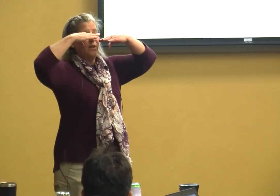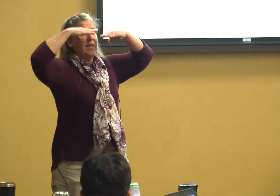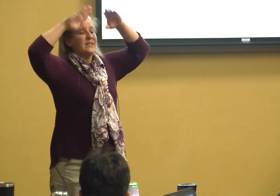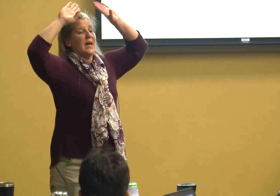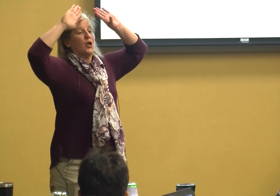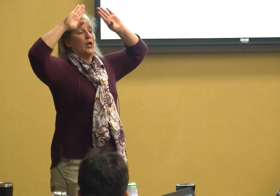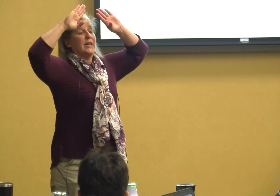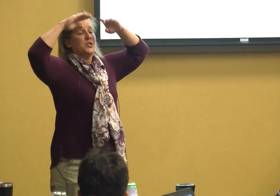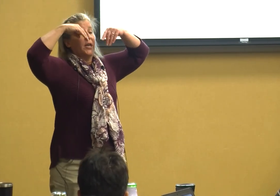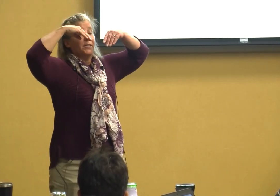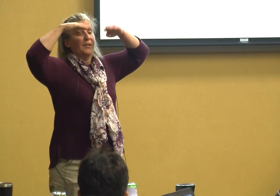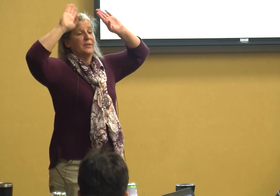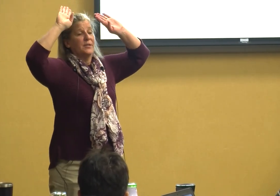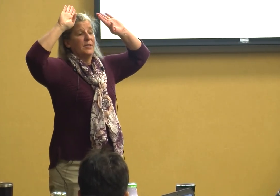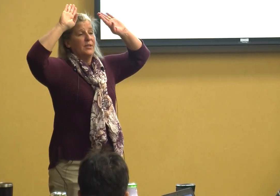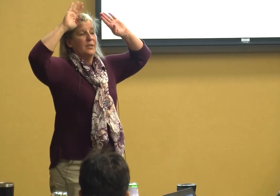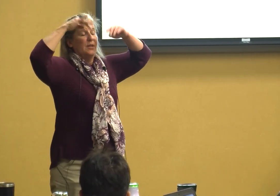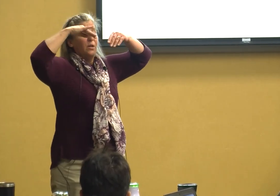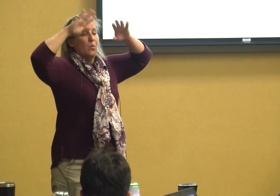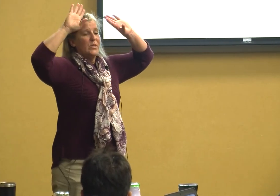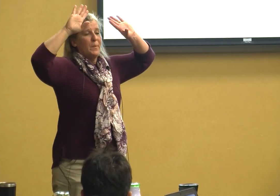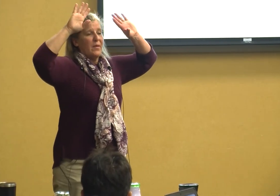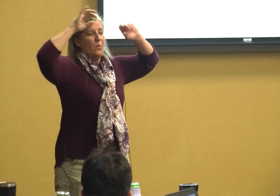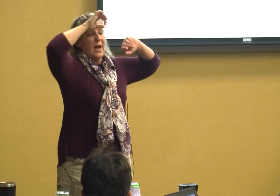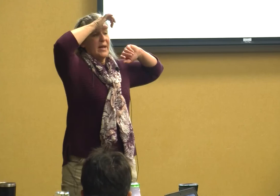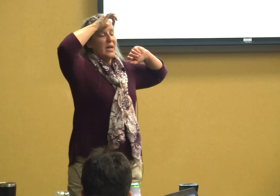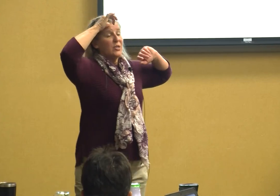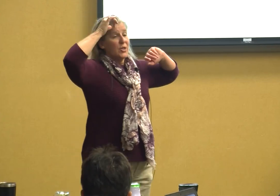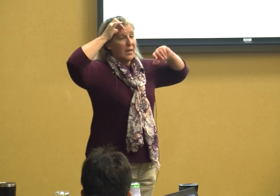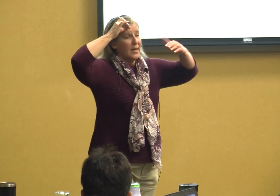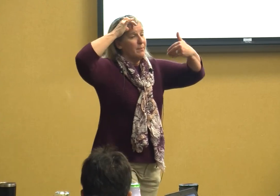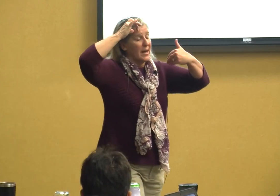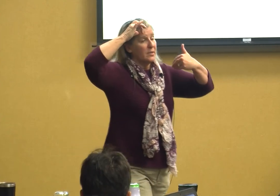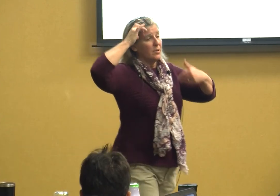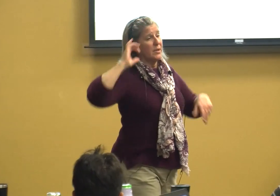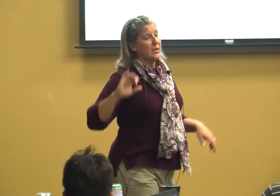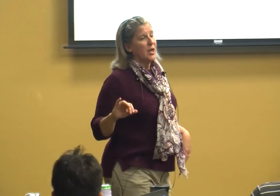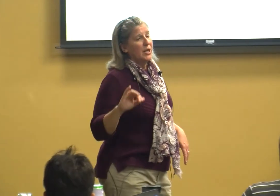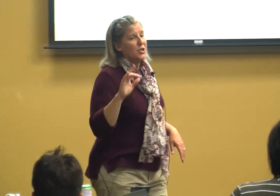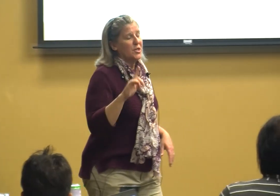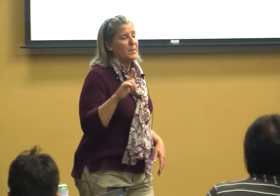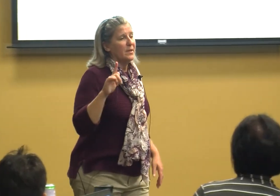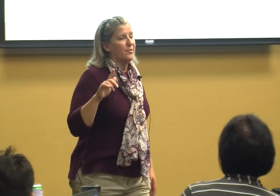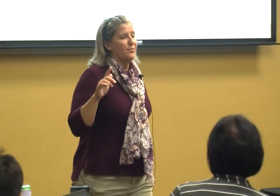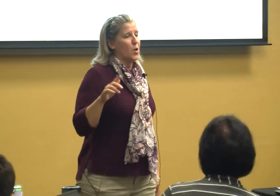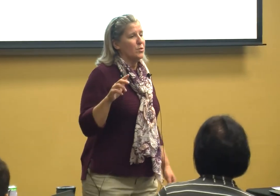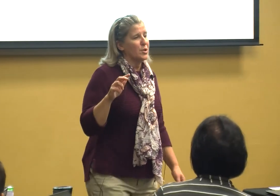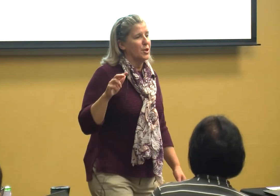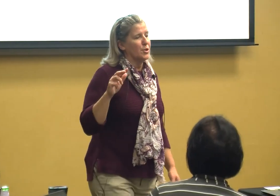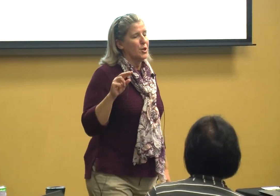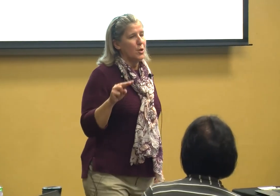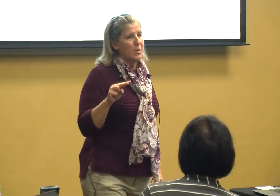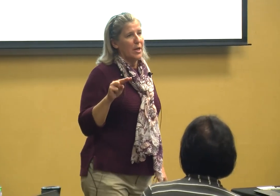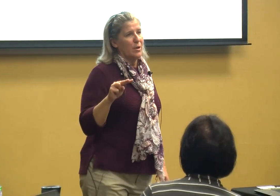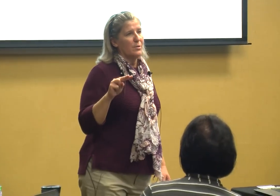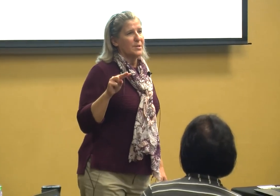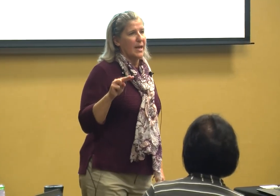it is that cookie sheet which by the way shall we my student she spent the first two years in